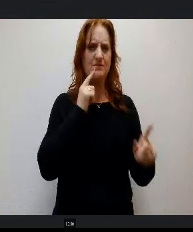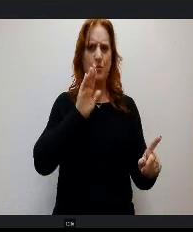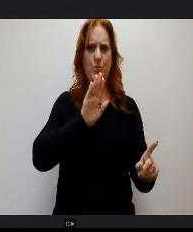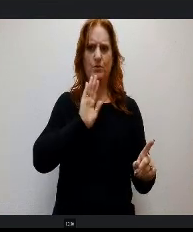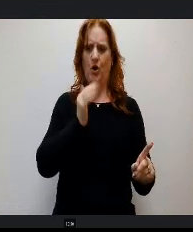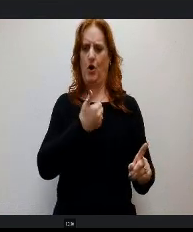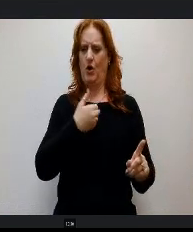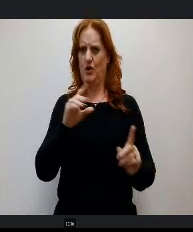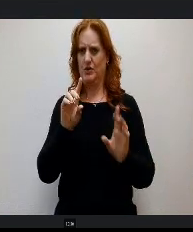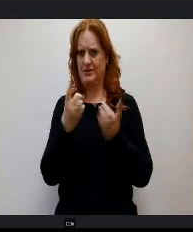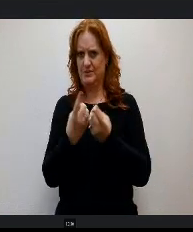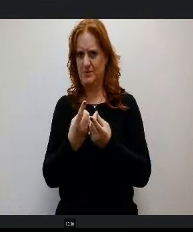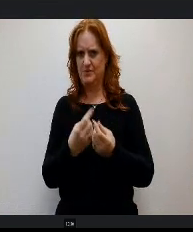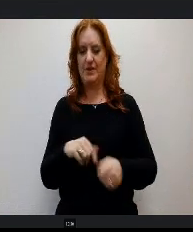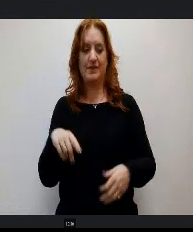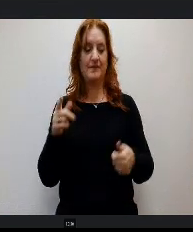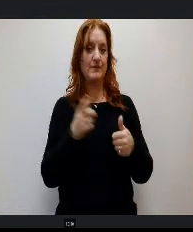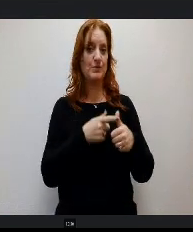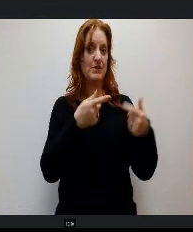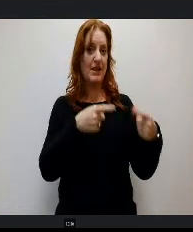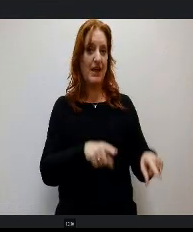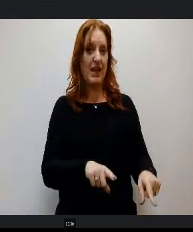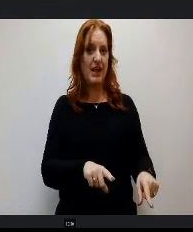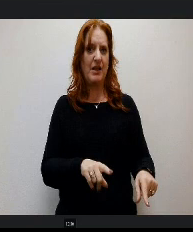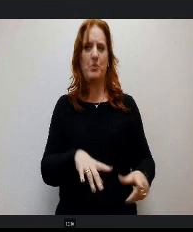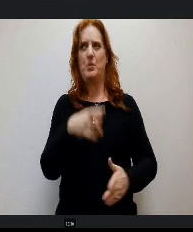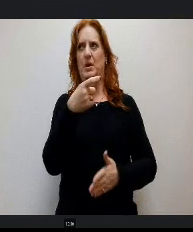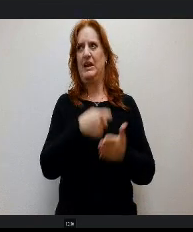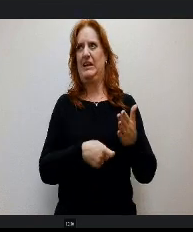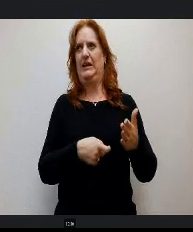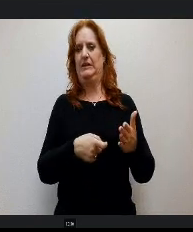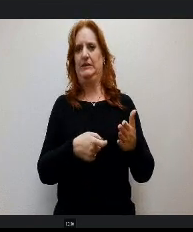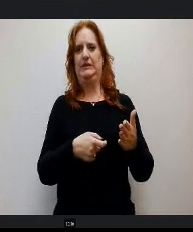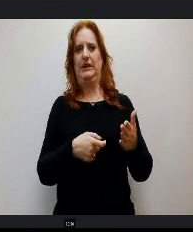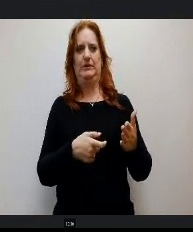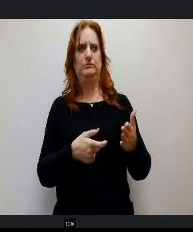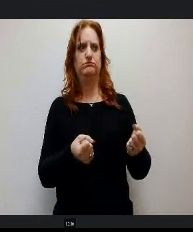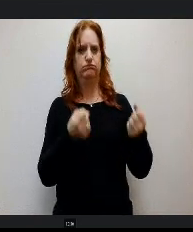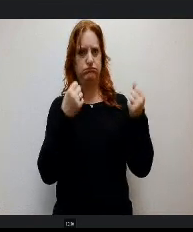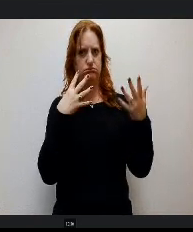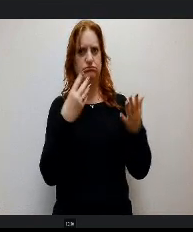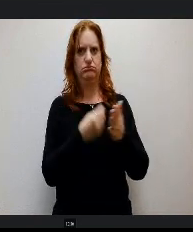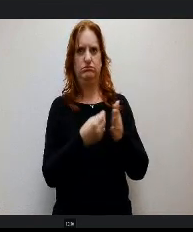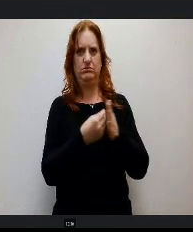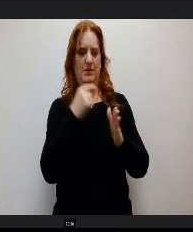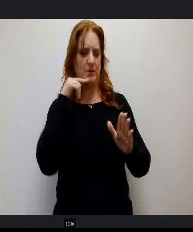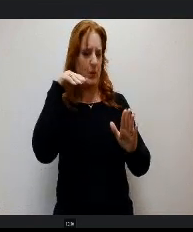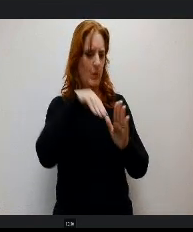d the first one that came out was going to cost us a significant amount of money. What was it, close to $11 million, right, would